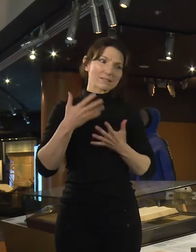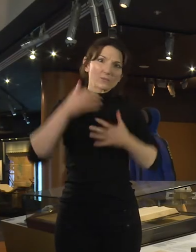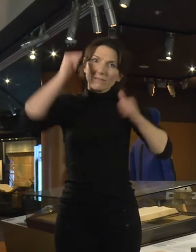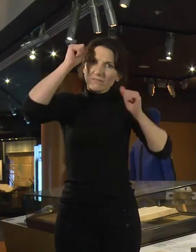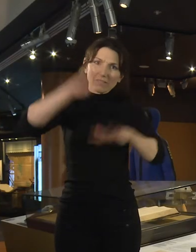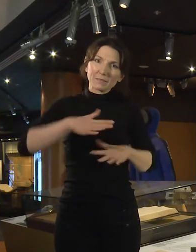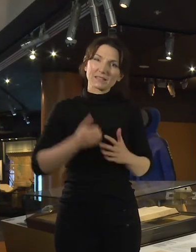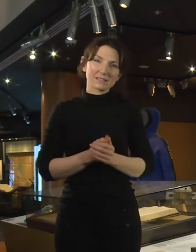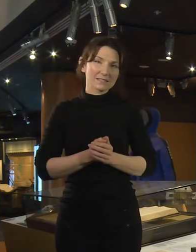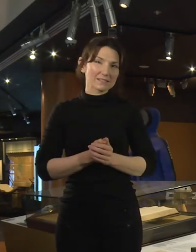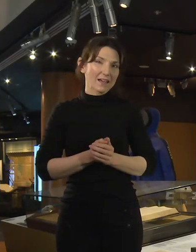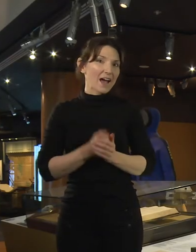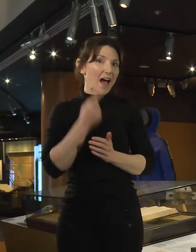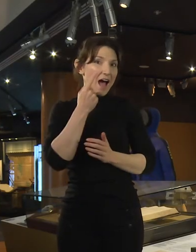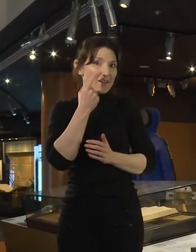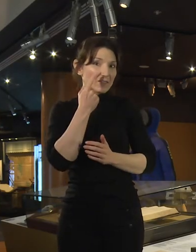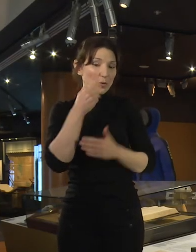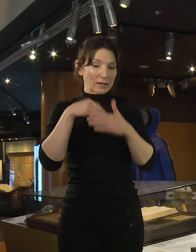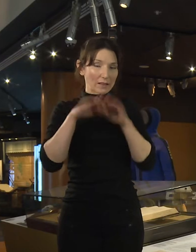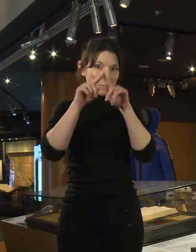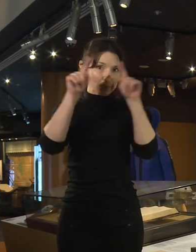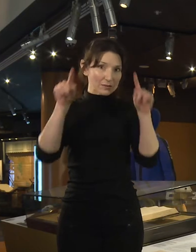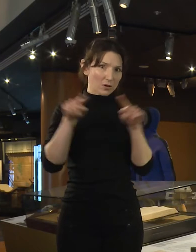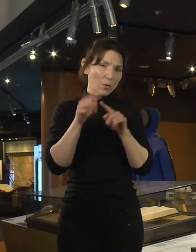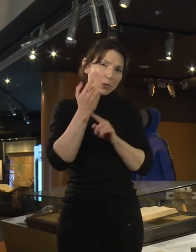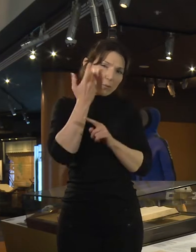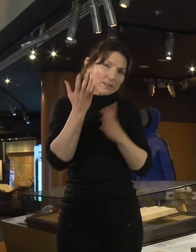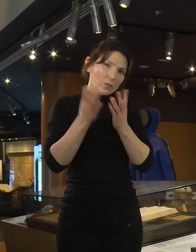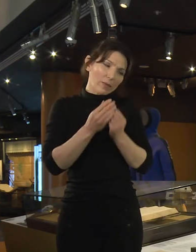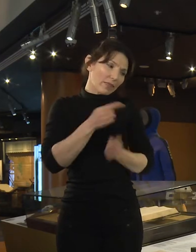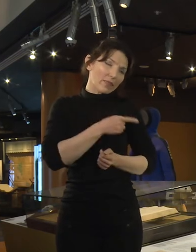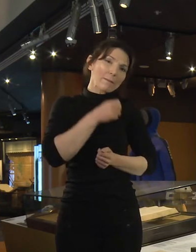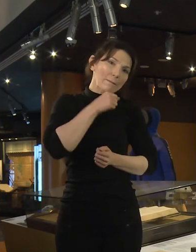I think the clue is with the man that he’s almost always pictured with and